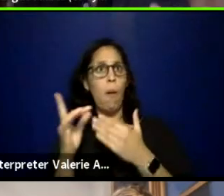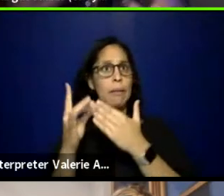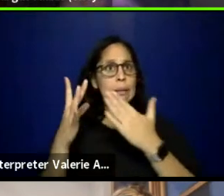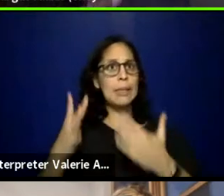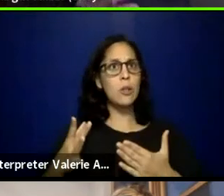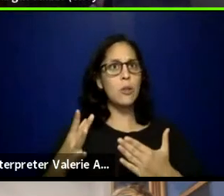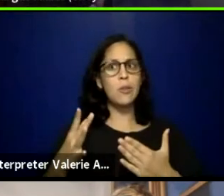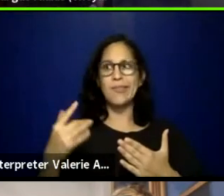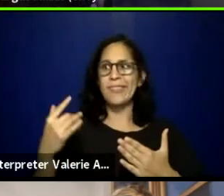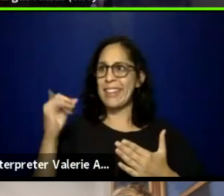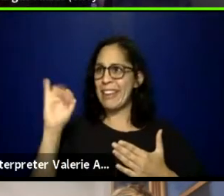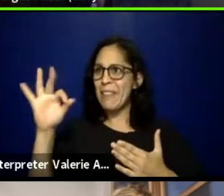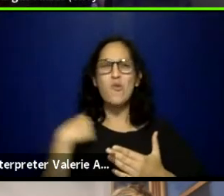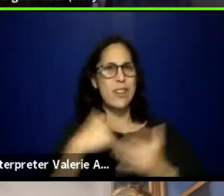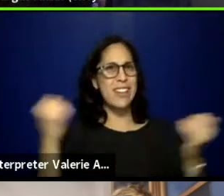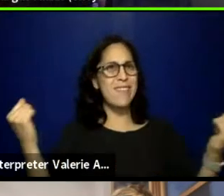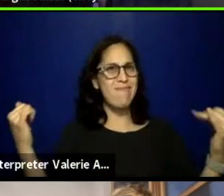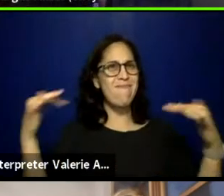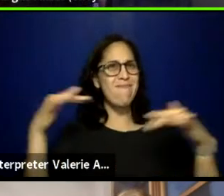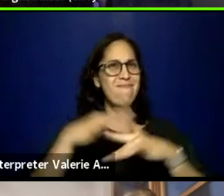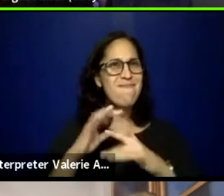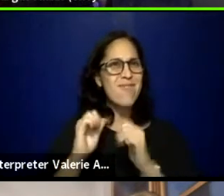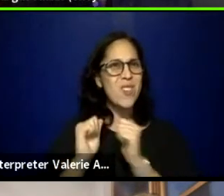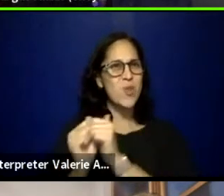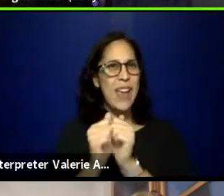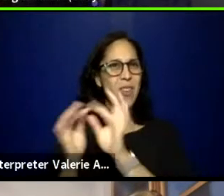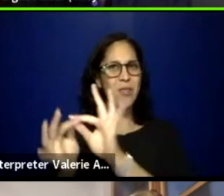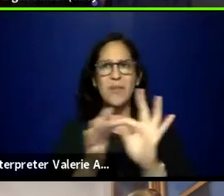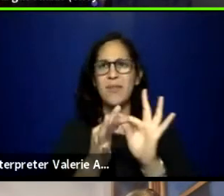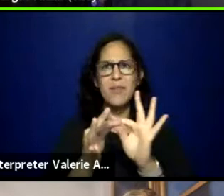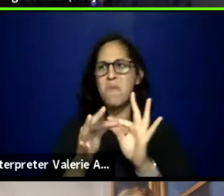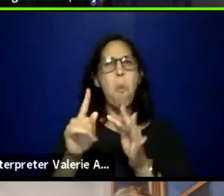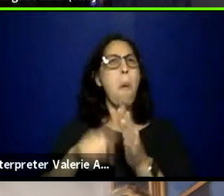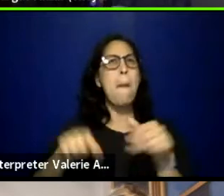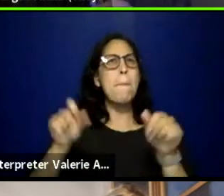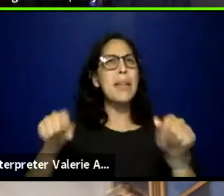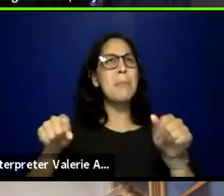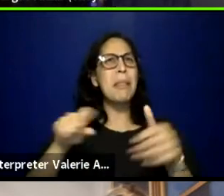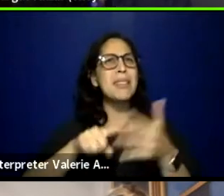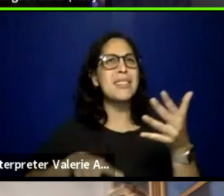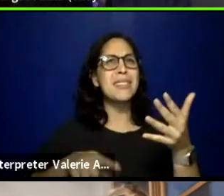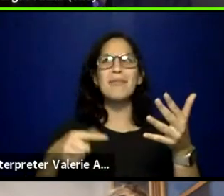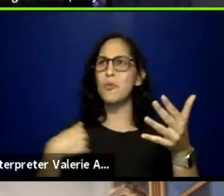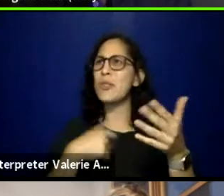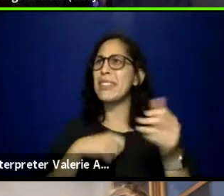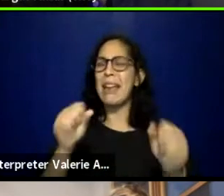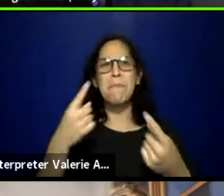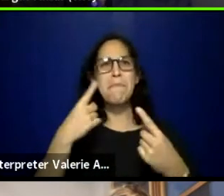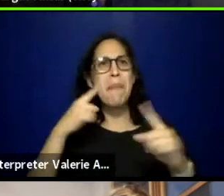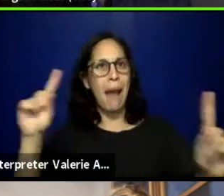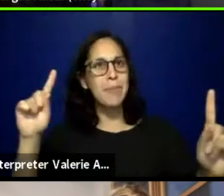when we come together to create something? And so NATF is one of the examples of what can happen